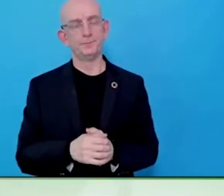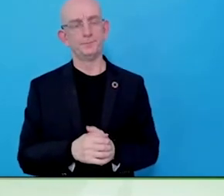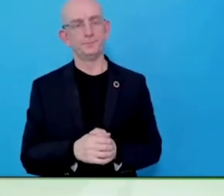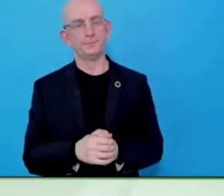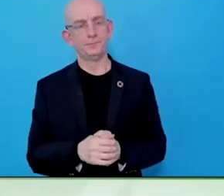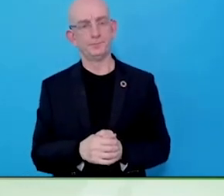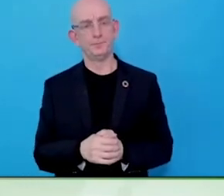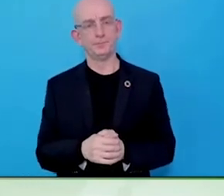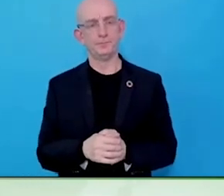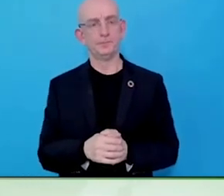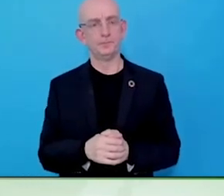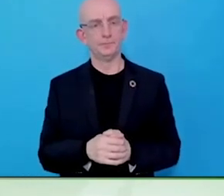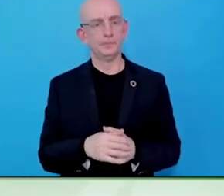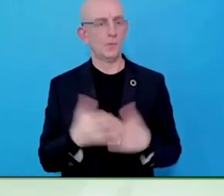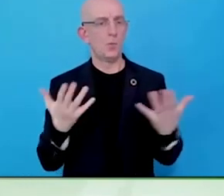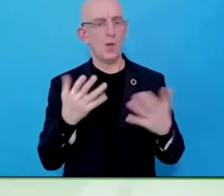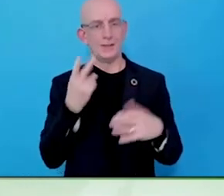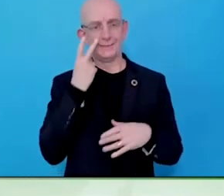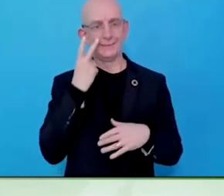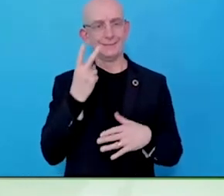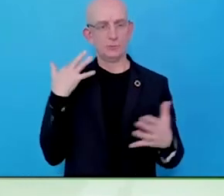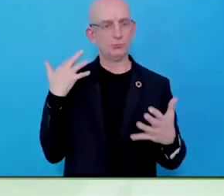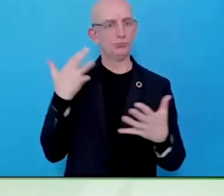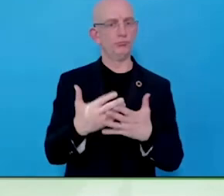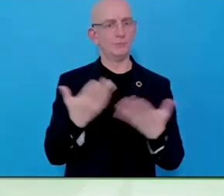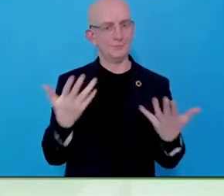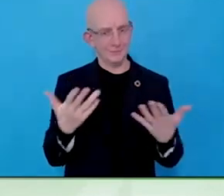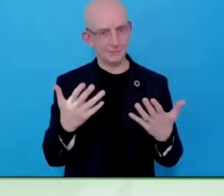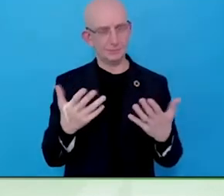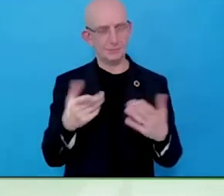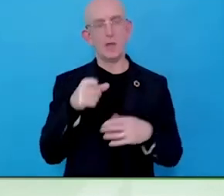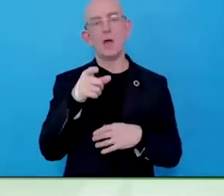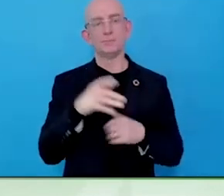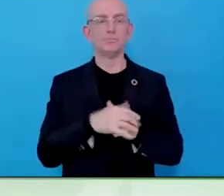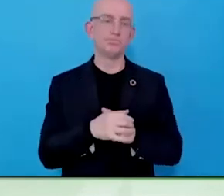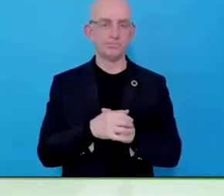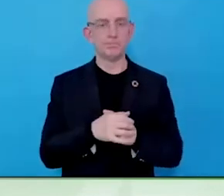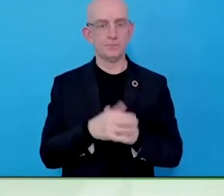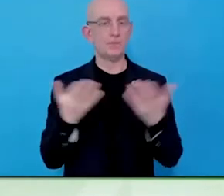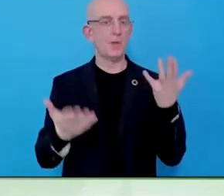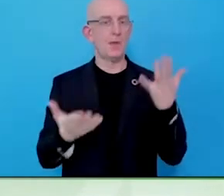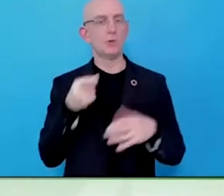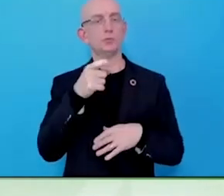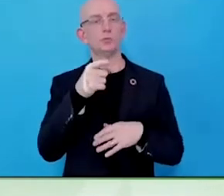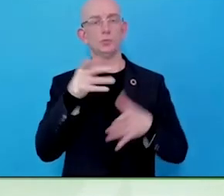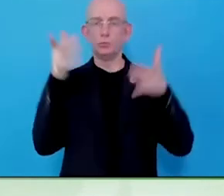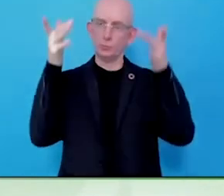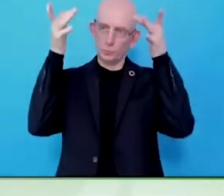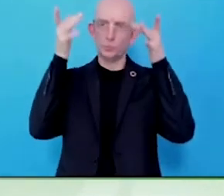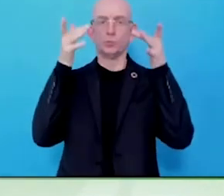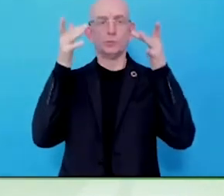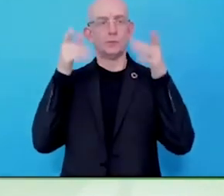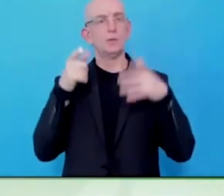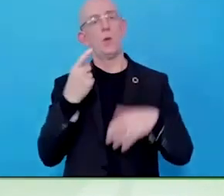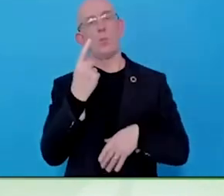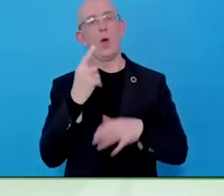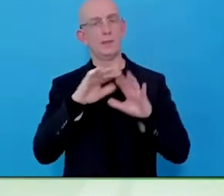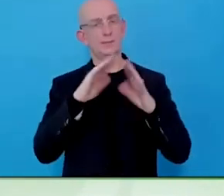business they have to learn directly from and with disabled people. The purple light of movement, the purple space, the disabled employee